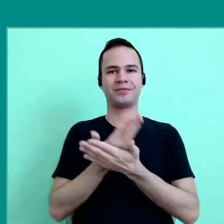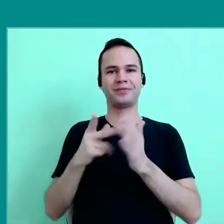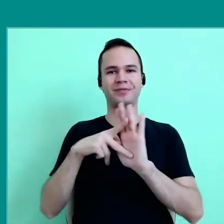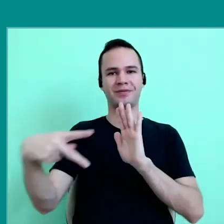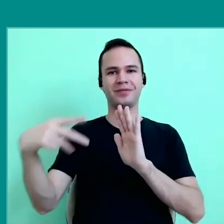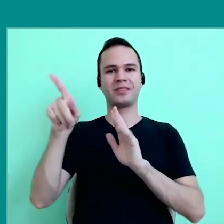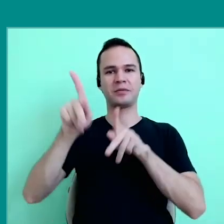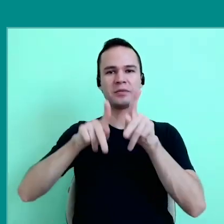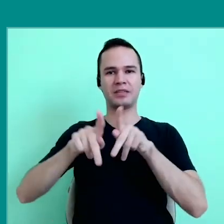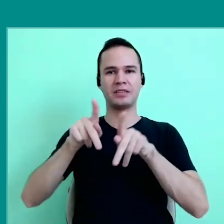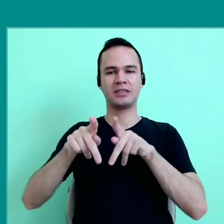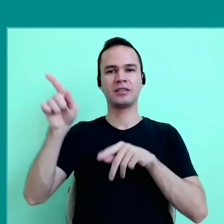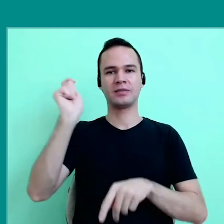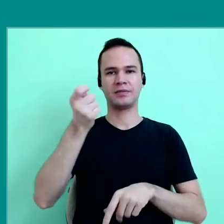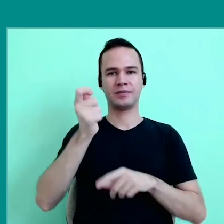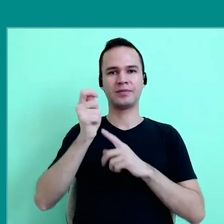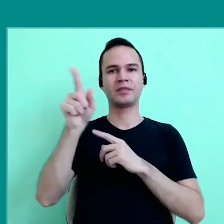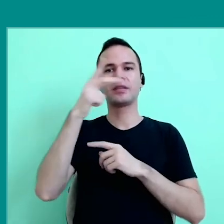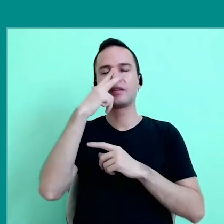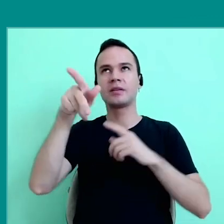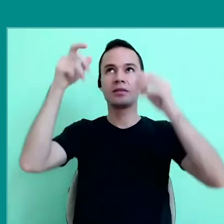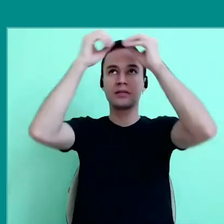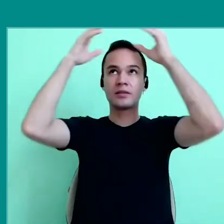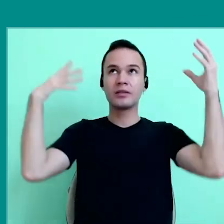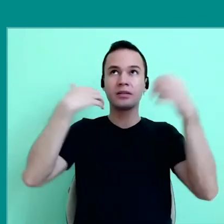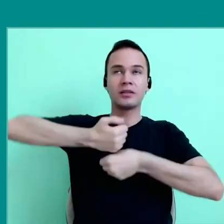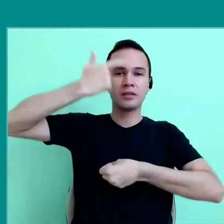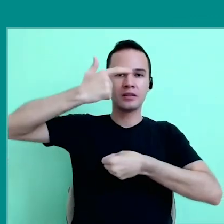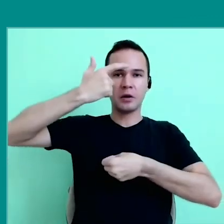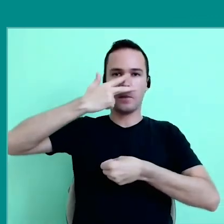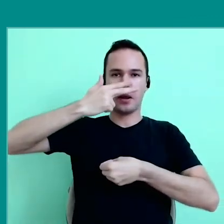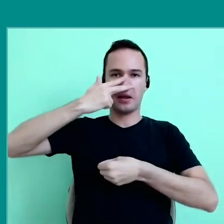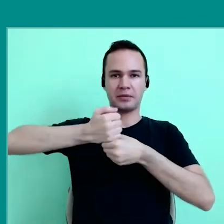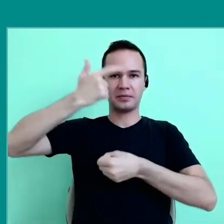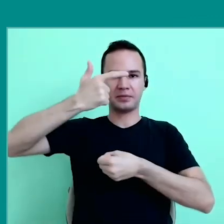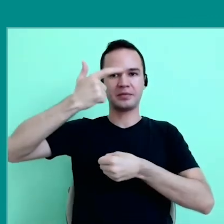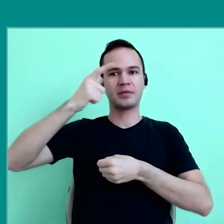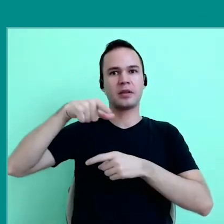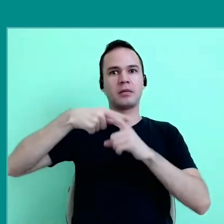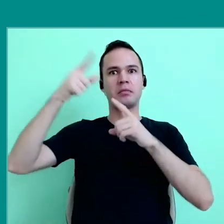from an argentine public school, like a kind of protective umbrella, facing the storm.